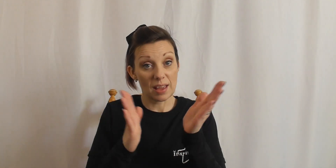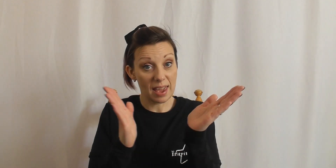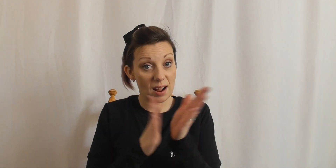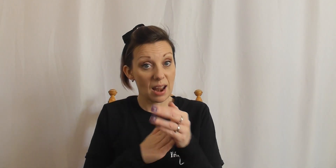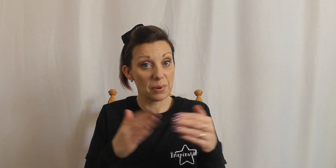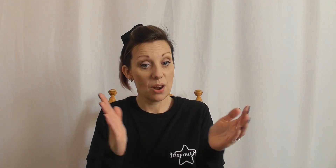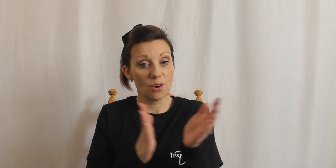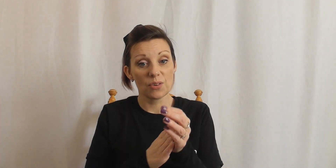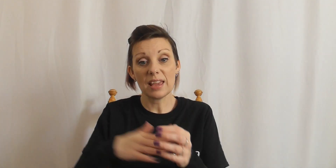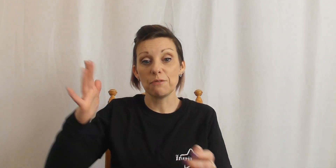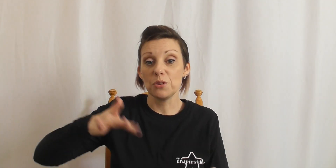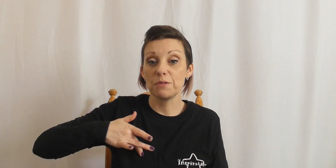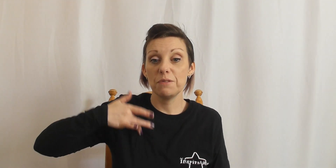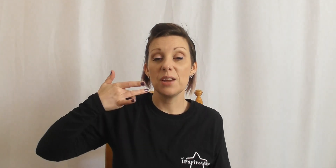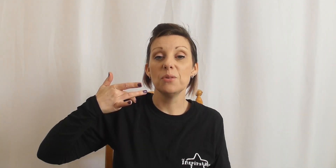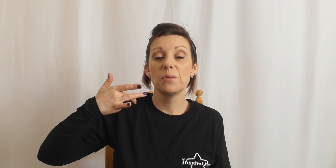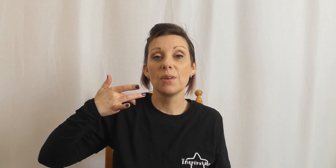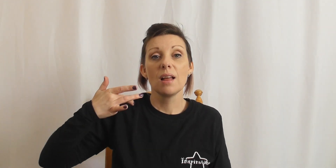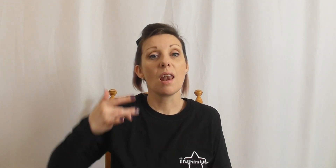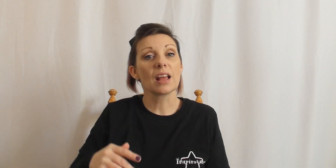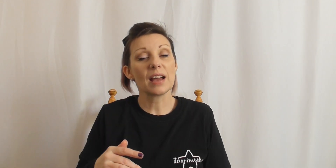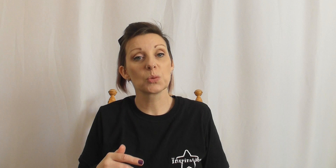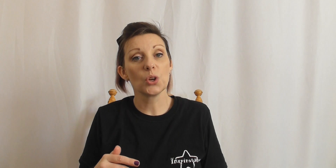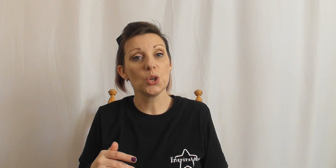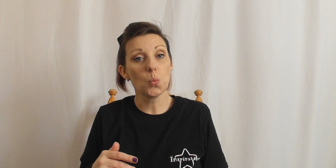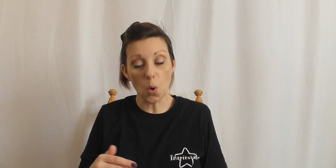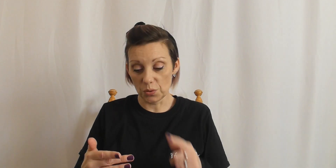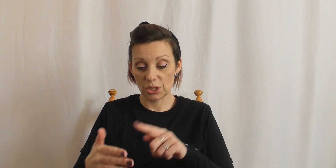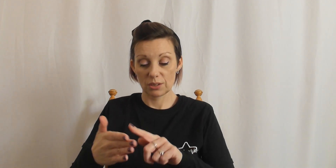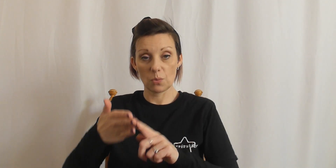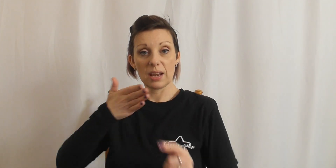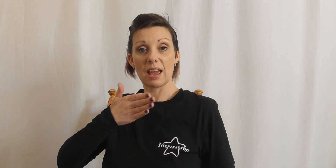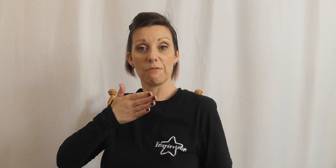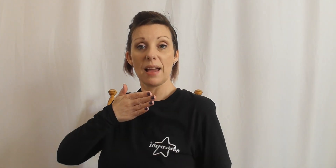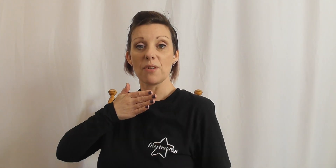again, clap along if you feel like that's what you want. So we're going to get the flat of our